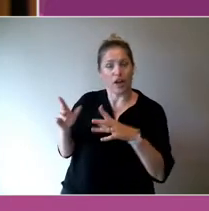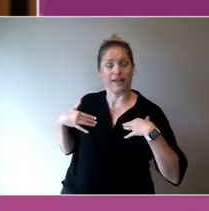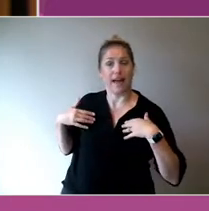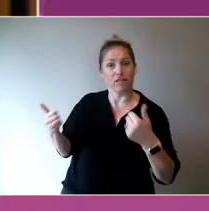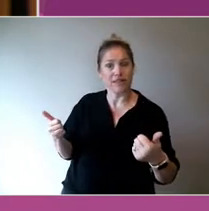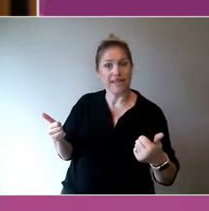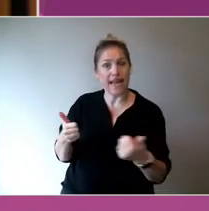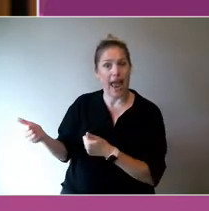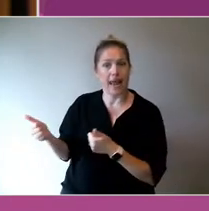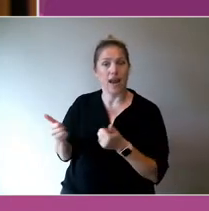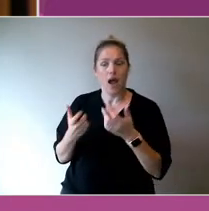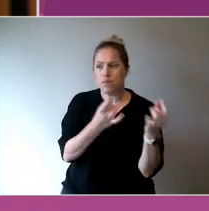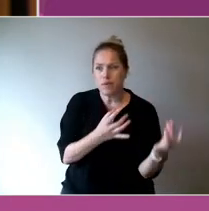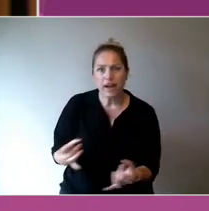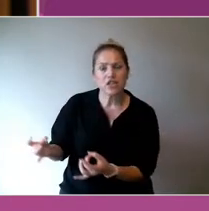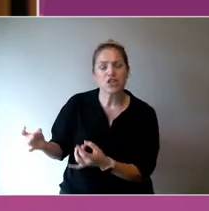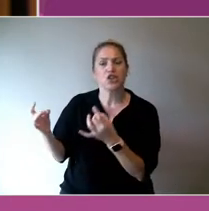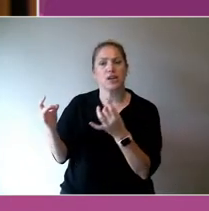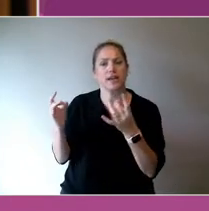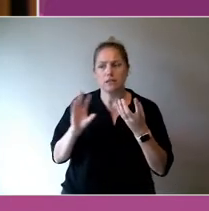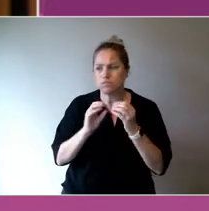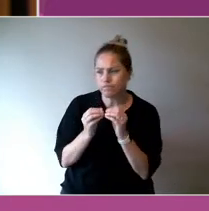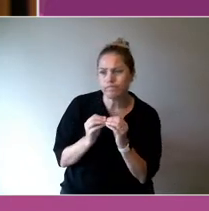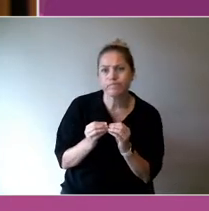mitigation, frankly. That is needed.